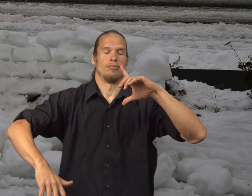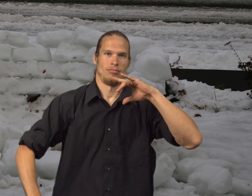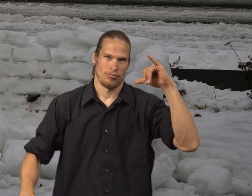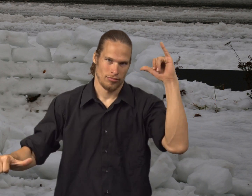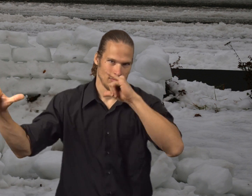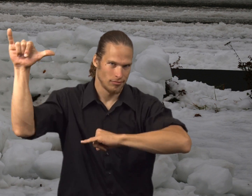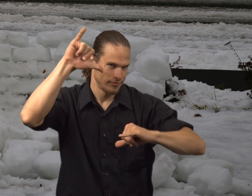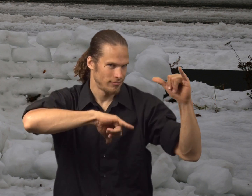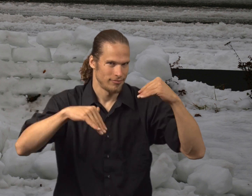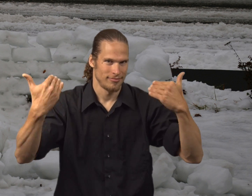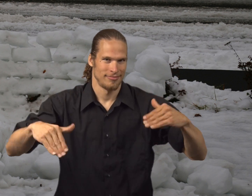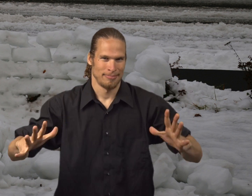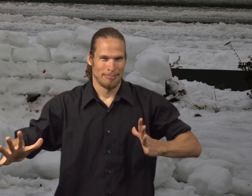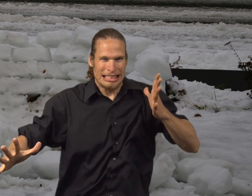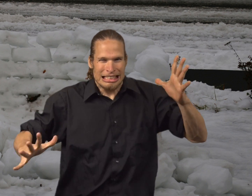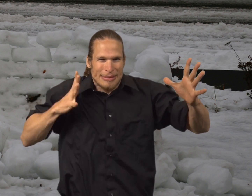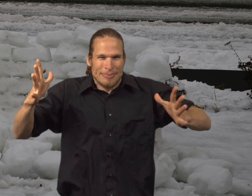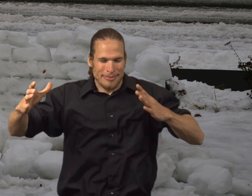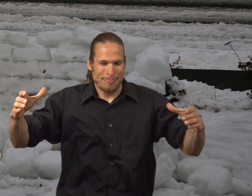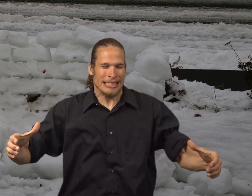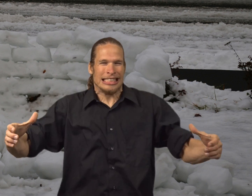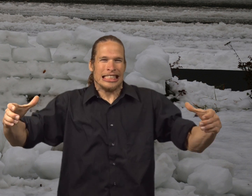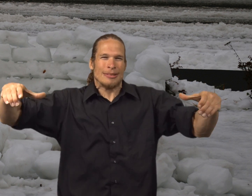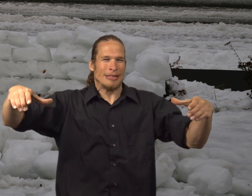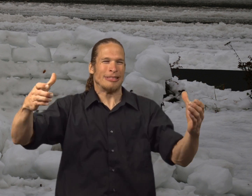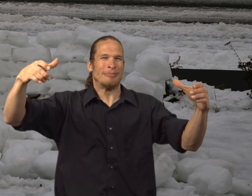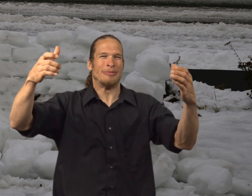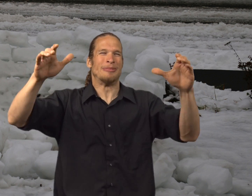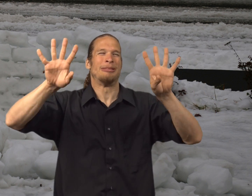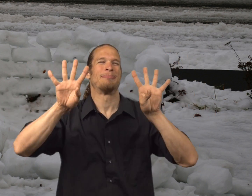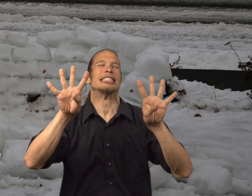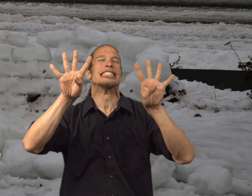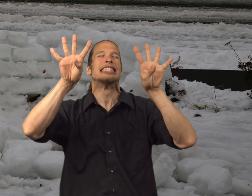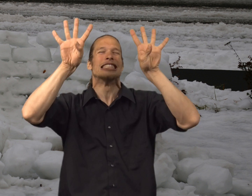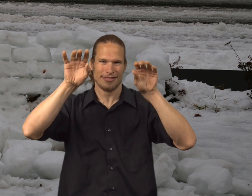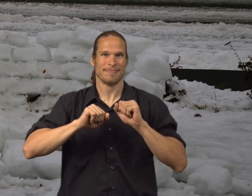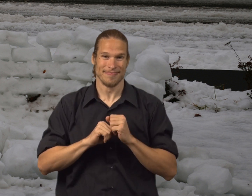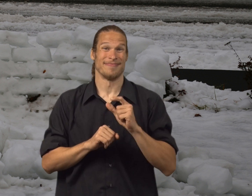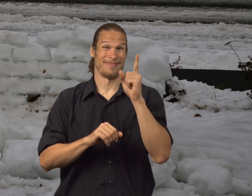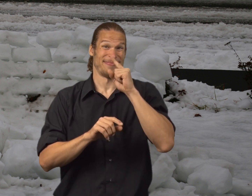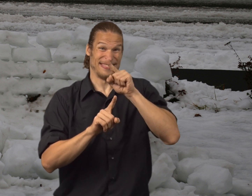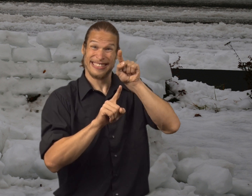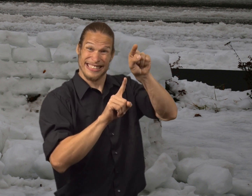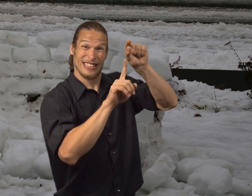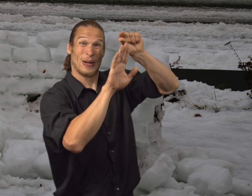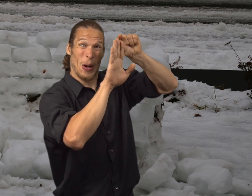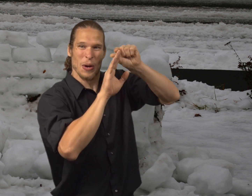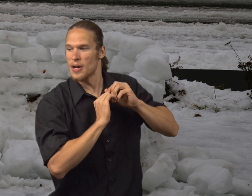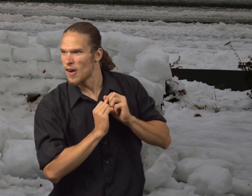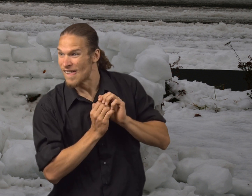And the fort was so awesome. It was built high like a castle with towers at the top.